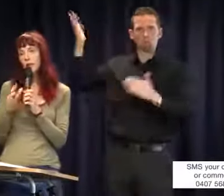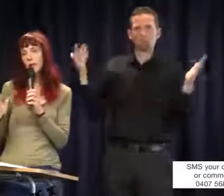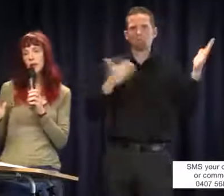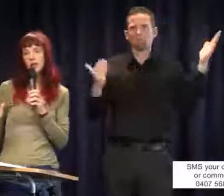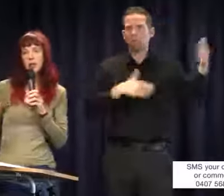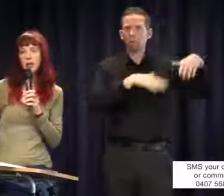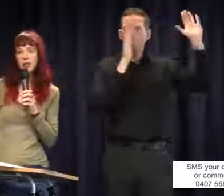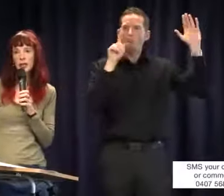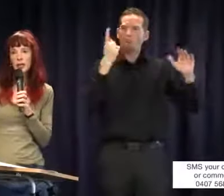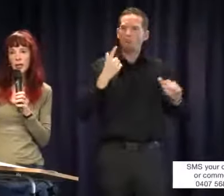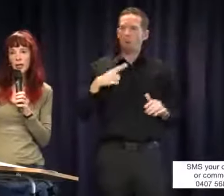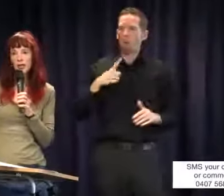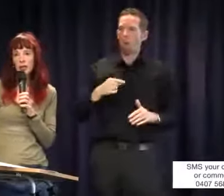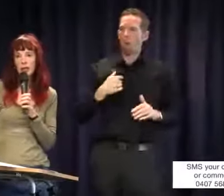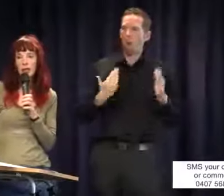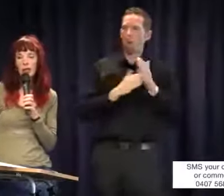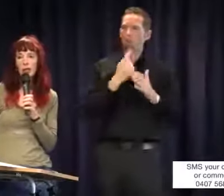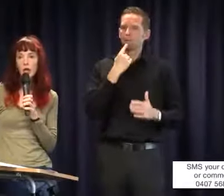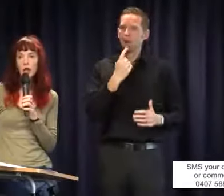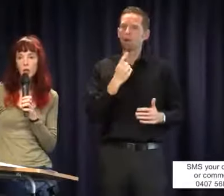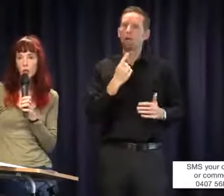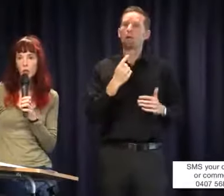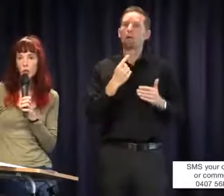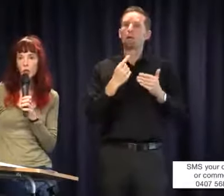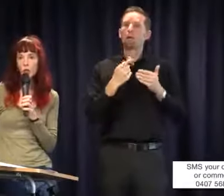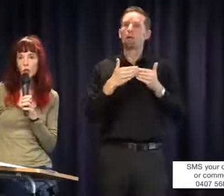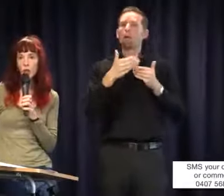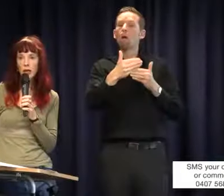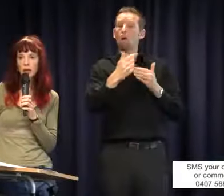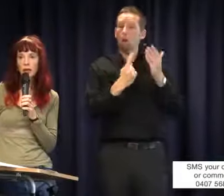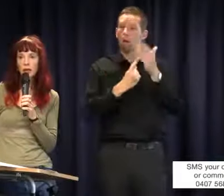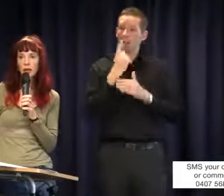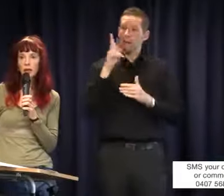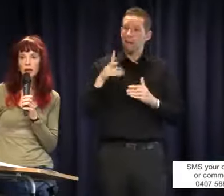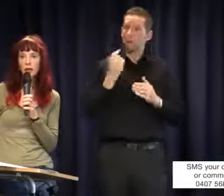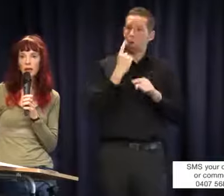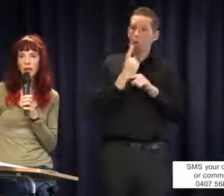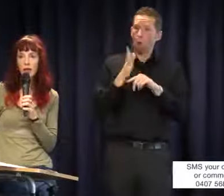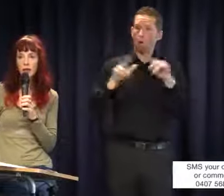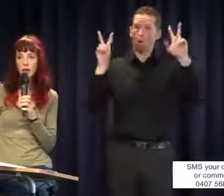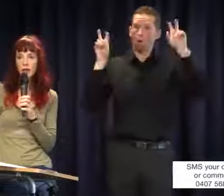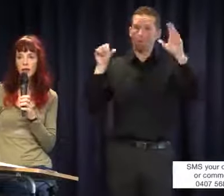that is why I am saying that the next time someone talks to you about funding allocations,